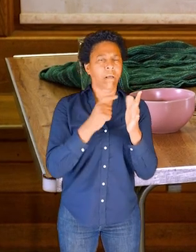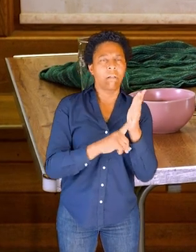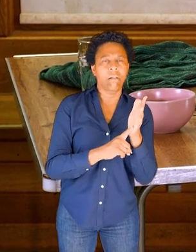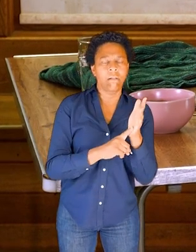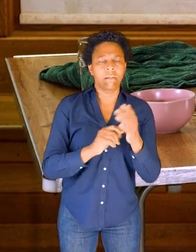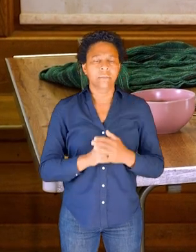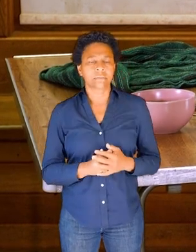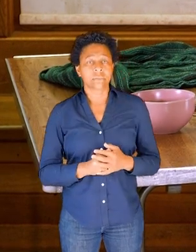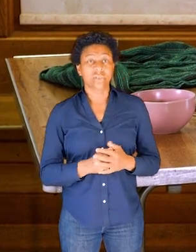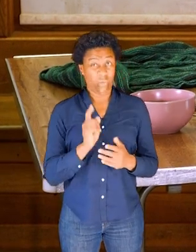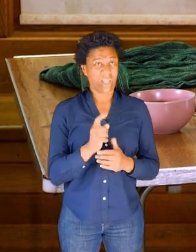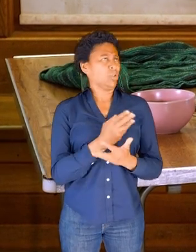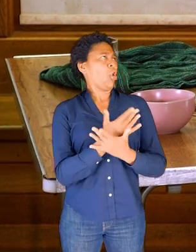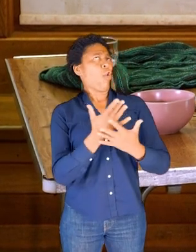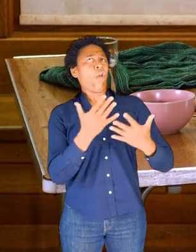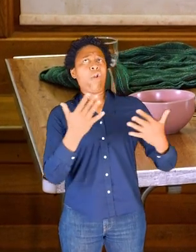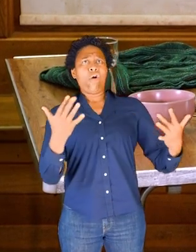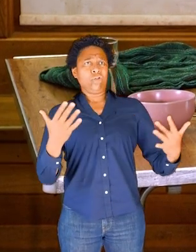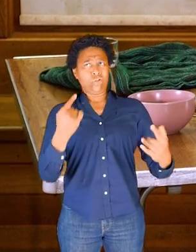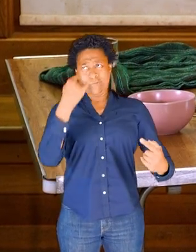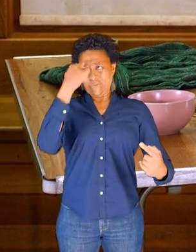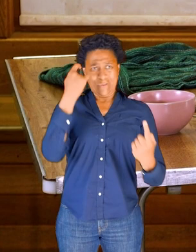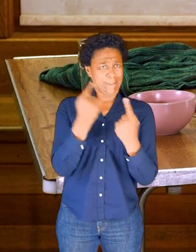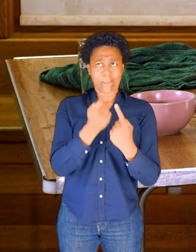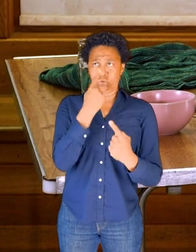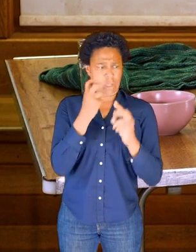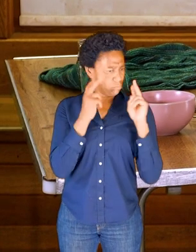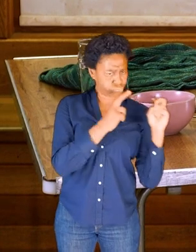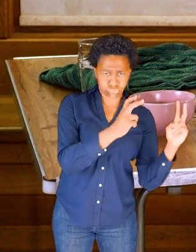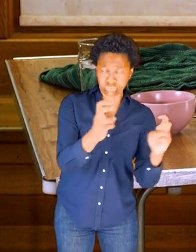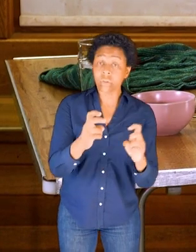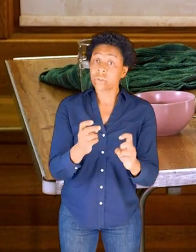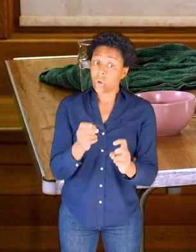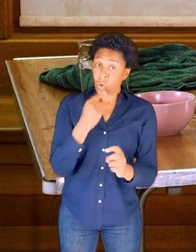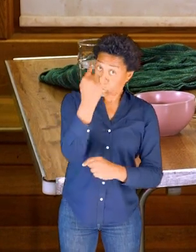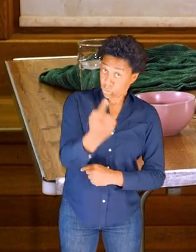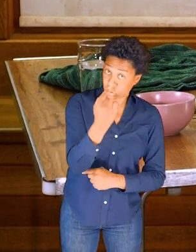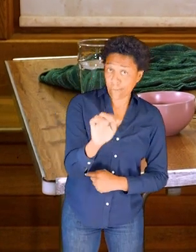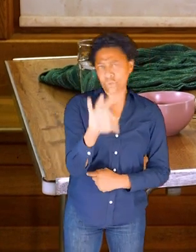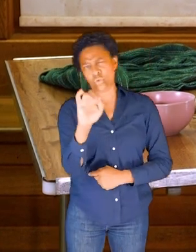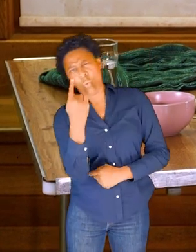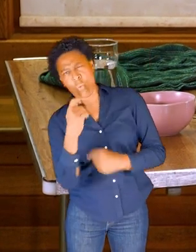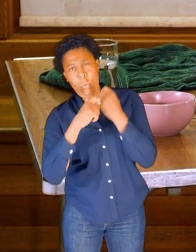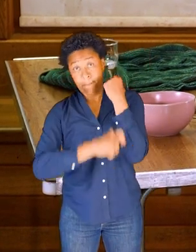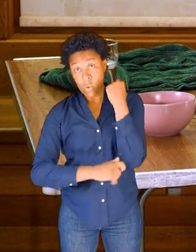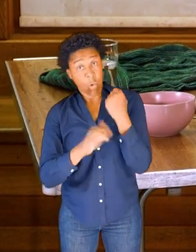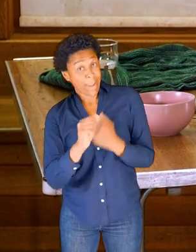So that's a lot of things to explore there. So choose one bone--or a couple of bones.